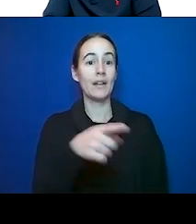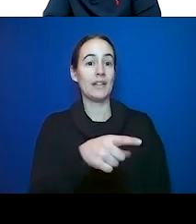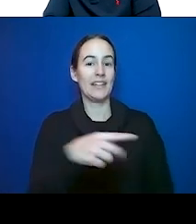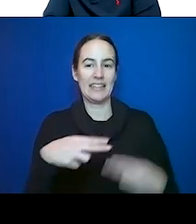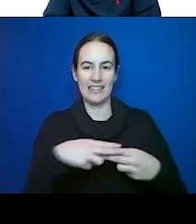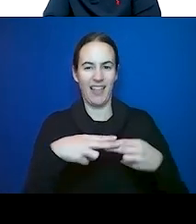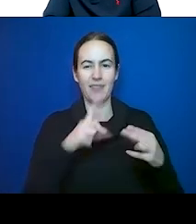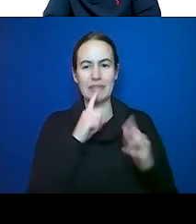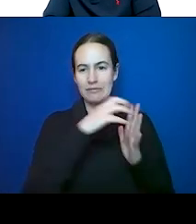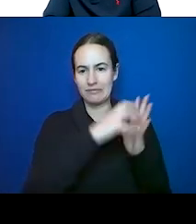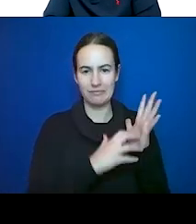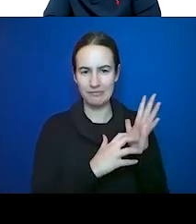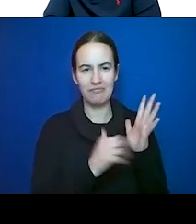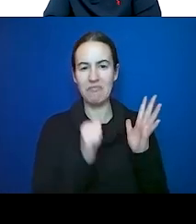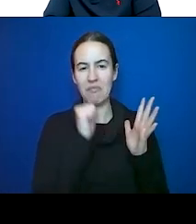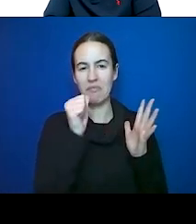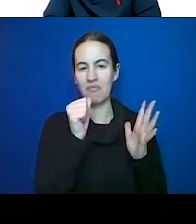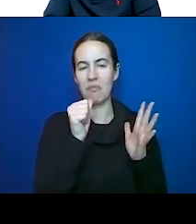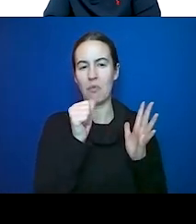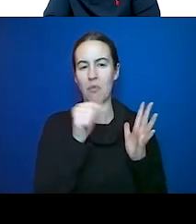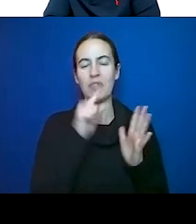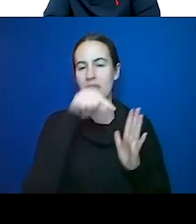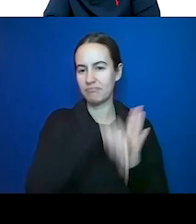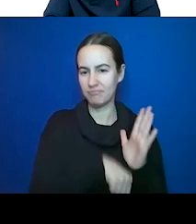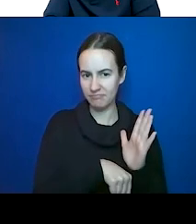only to say that going down to that bottom line, that optimal